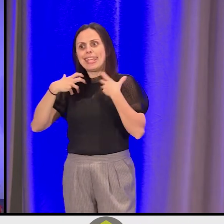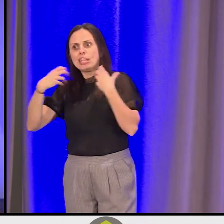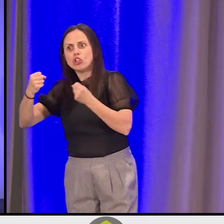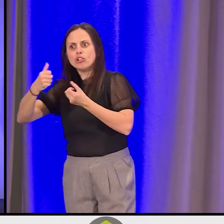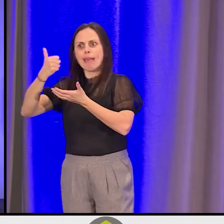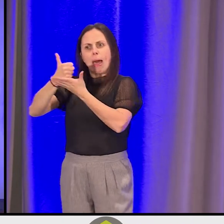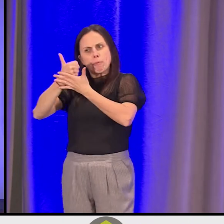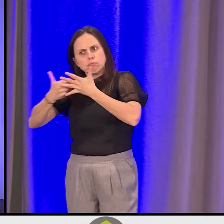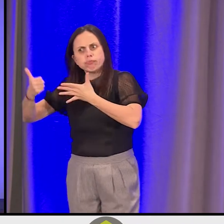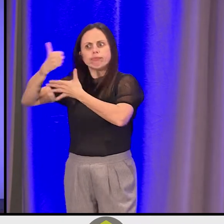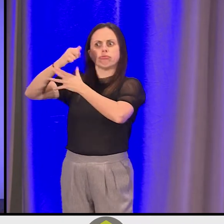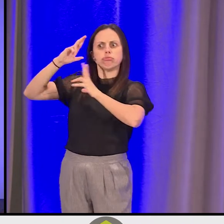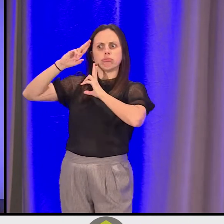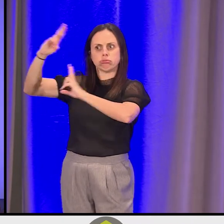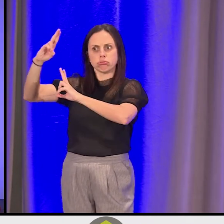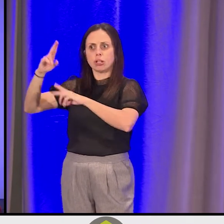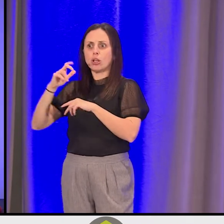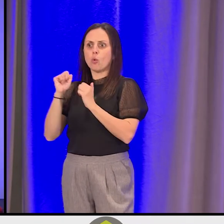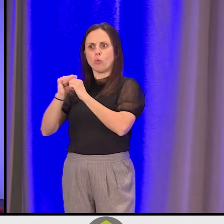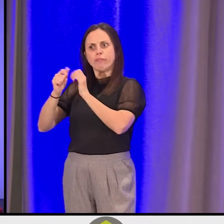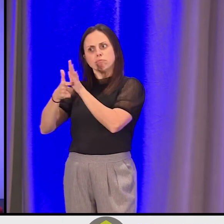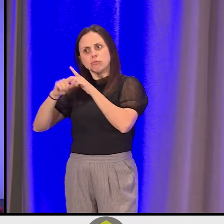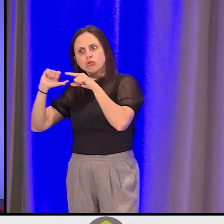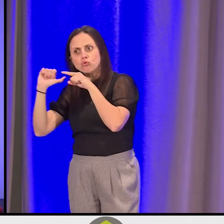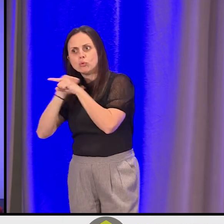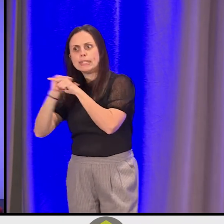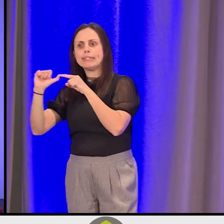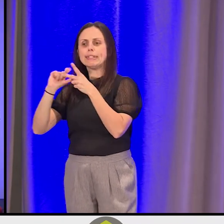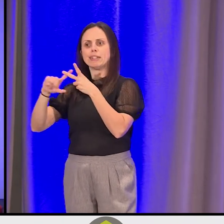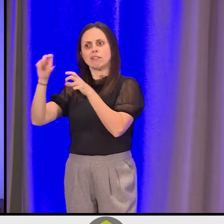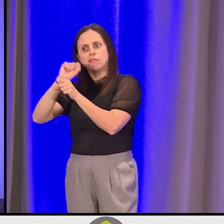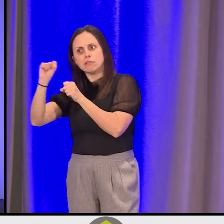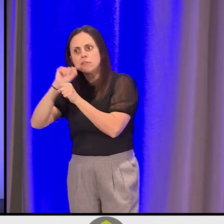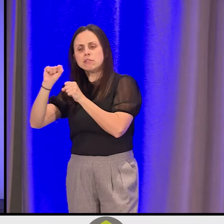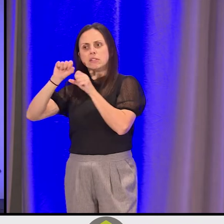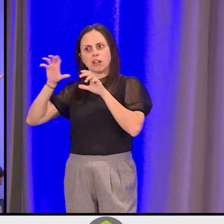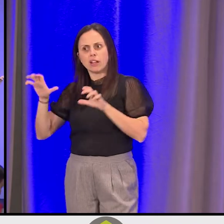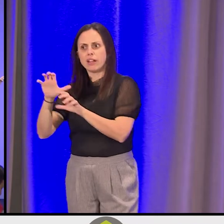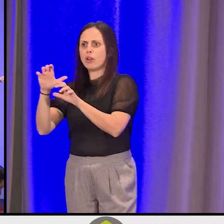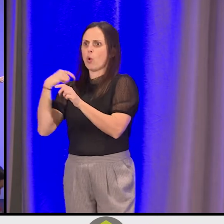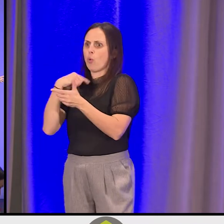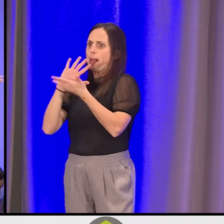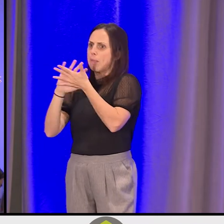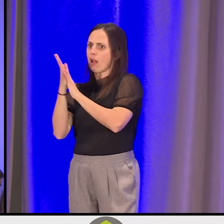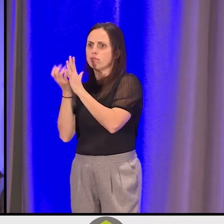And it's with great training and with great work that we get to those spaces.